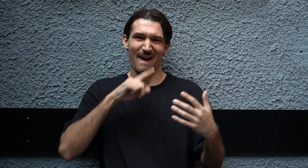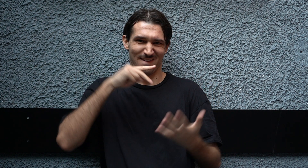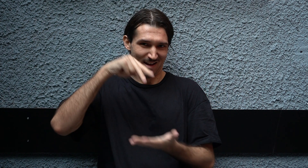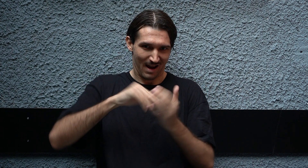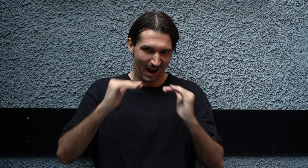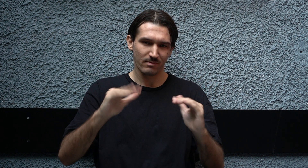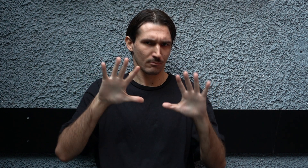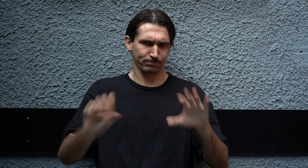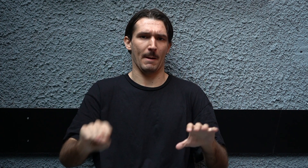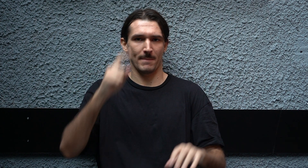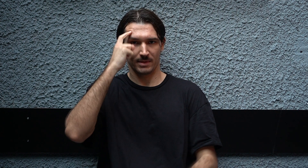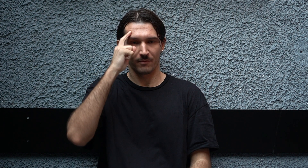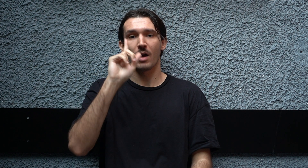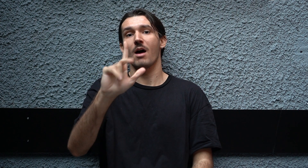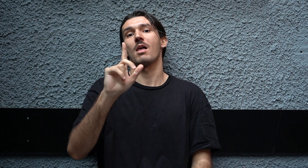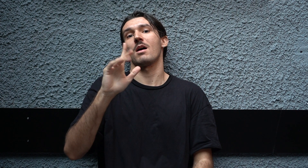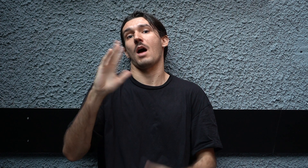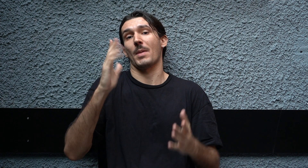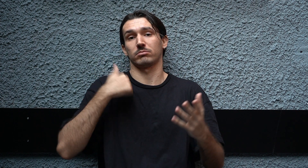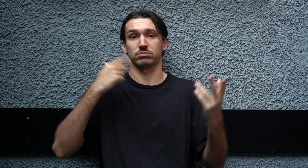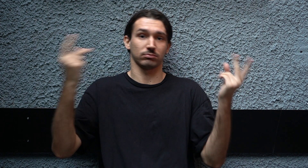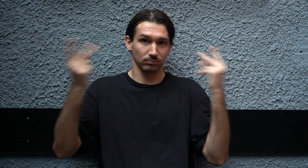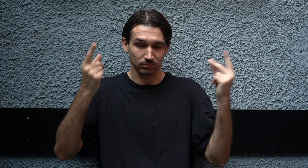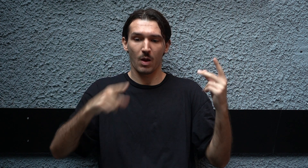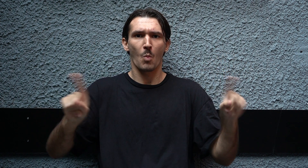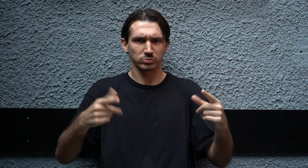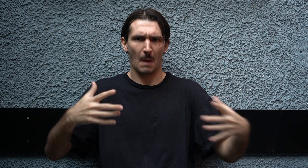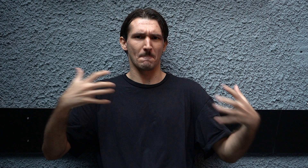But when I dance, this connection with the bass can very easily be lost